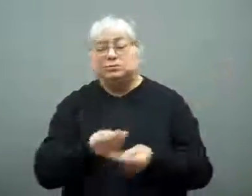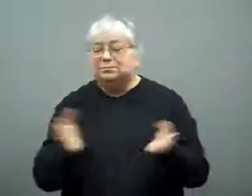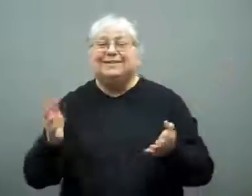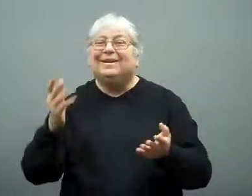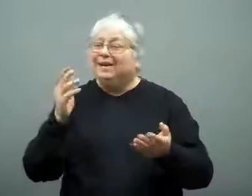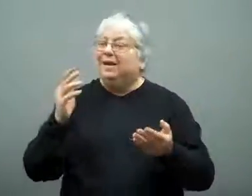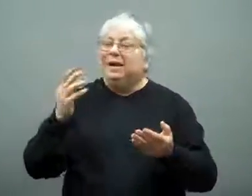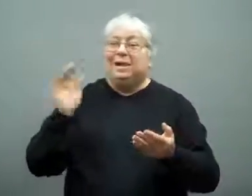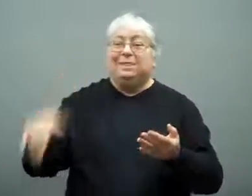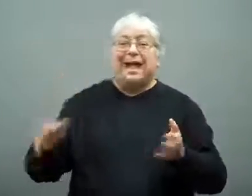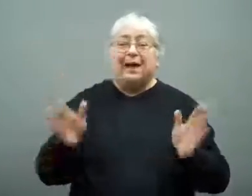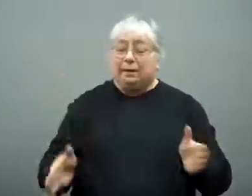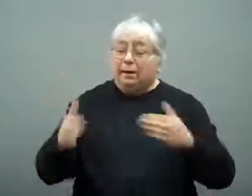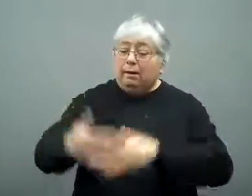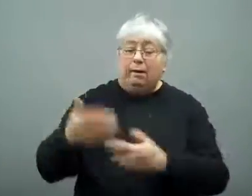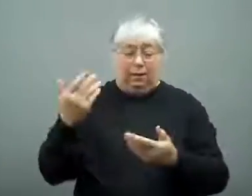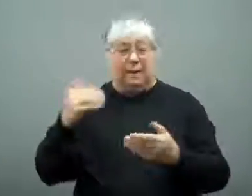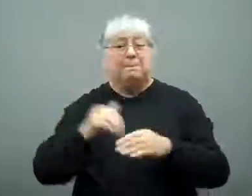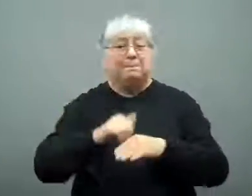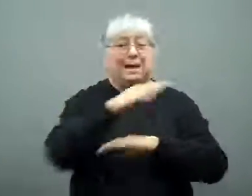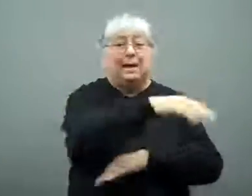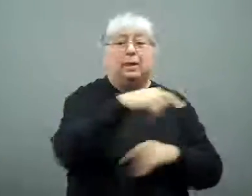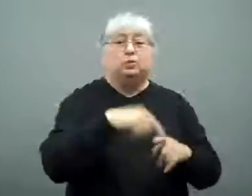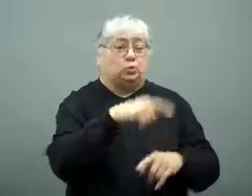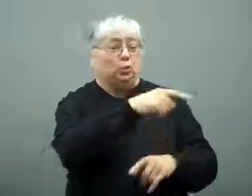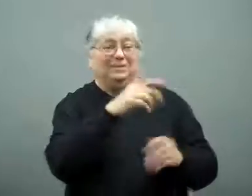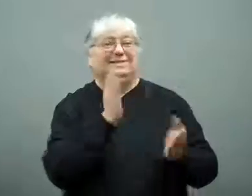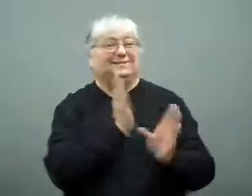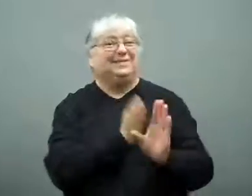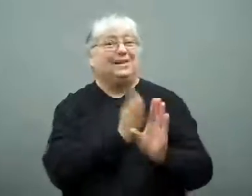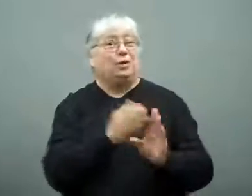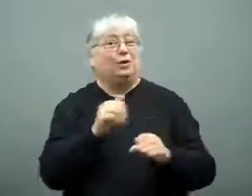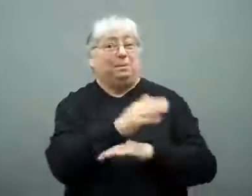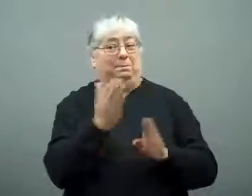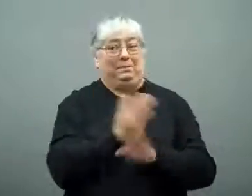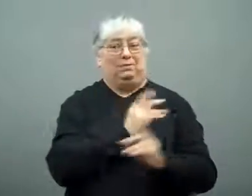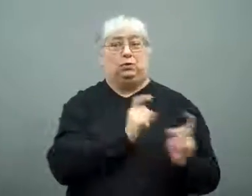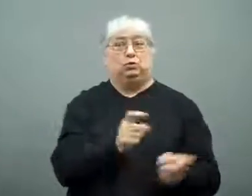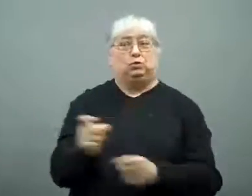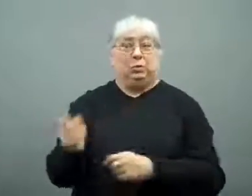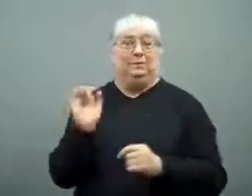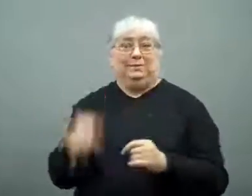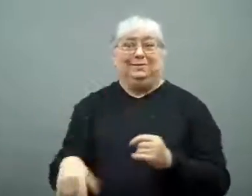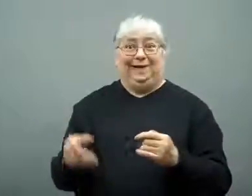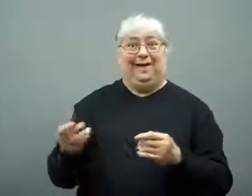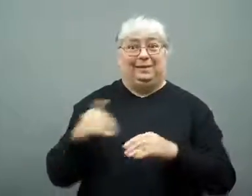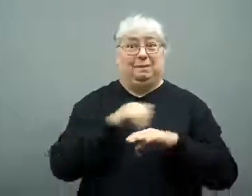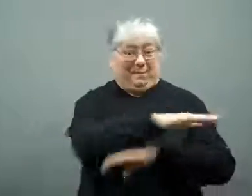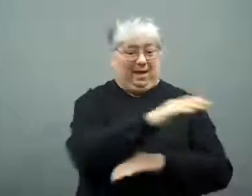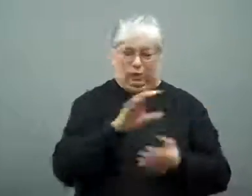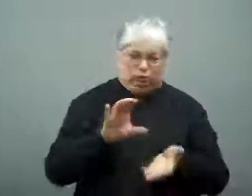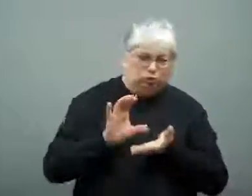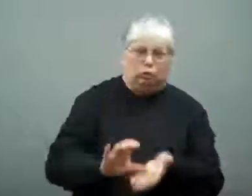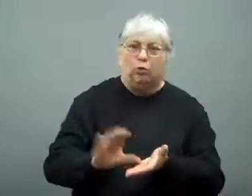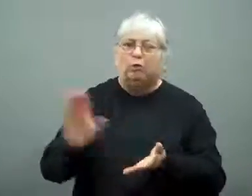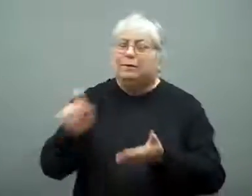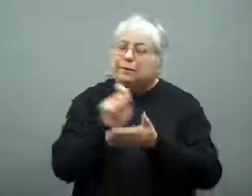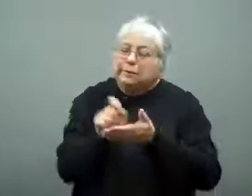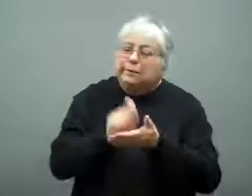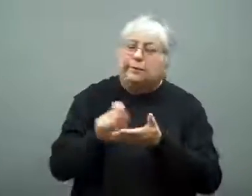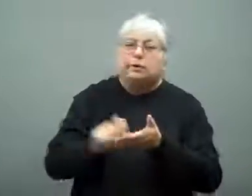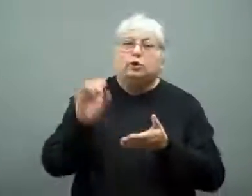He sent them to the psychiatrist before the shooting